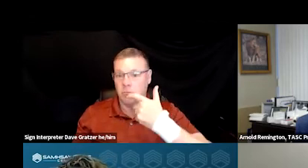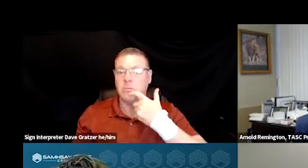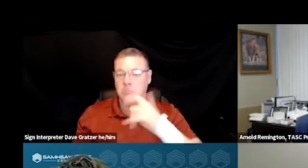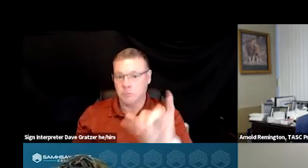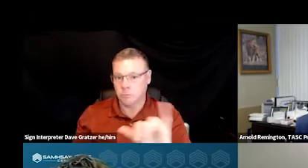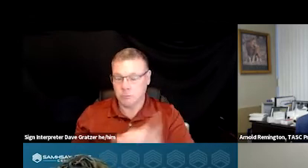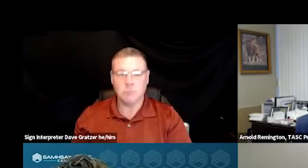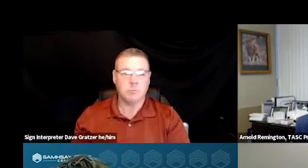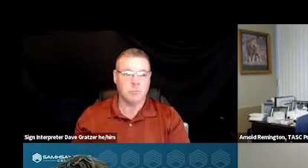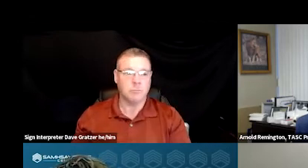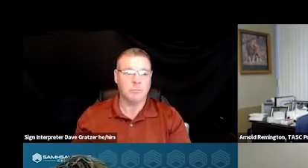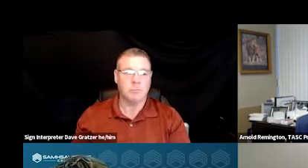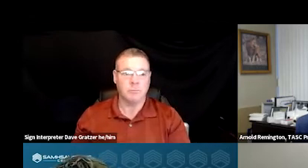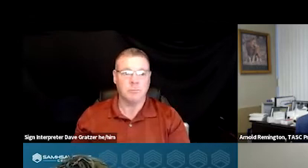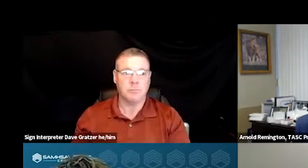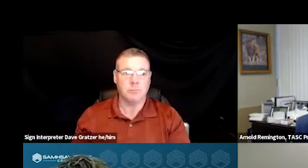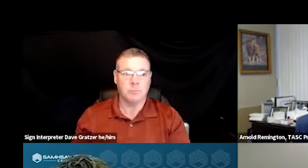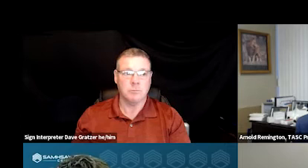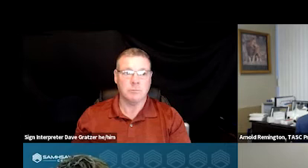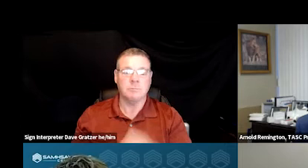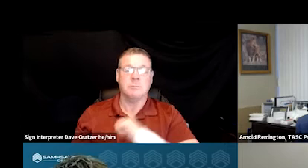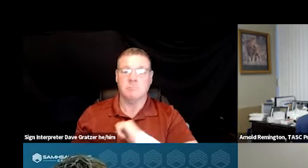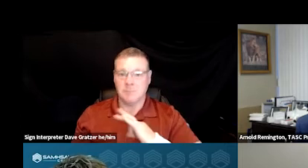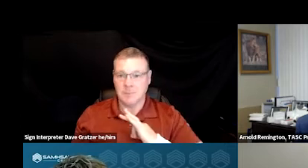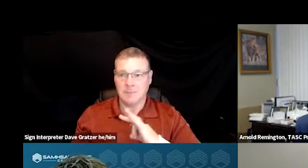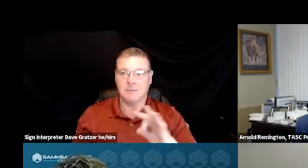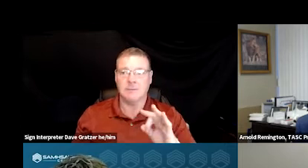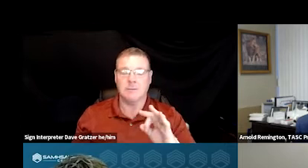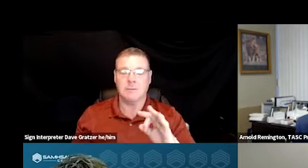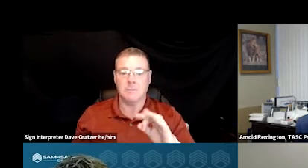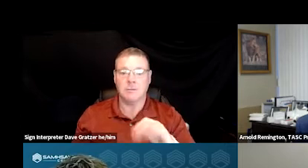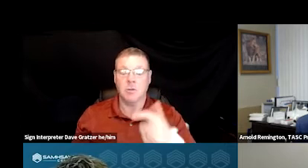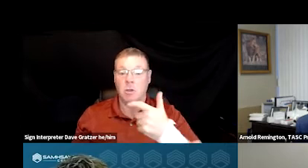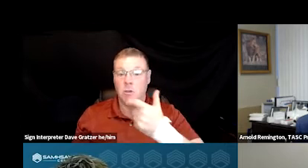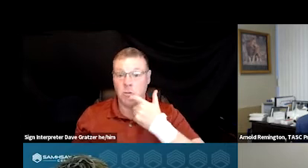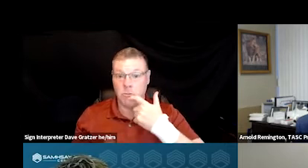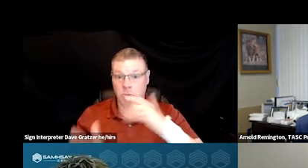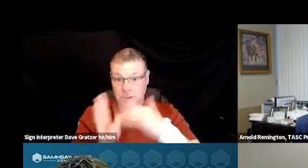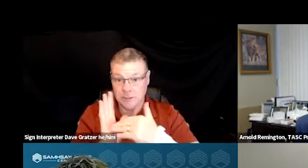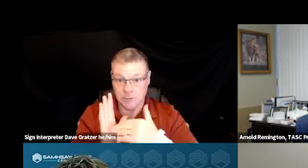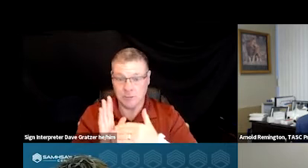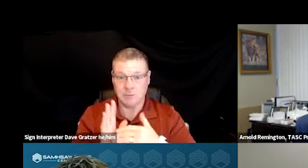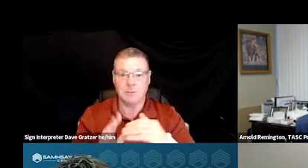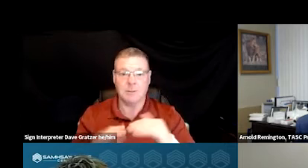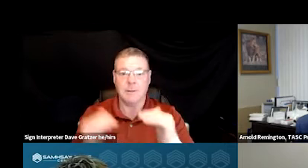And so they, our staff, people staffing the call center are made up of peers,